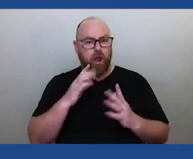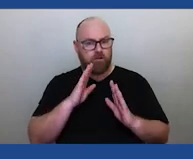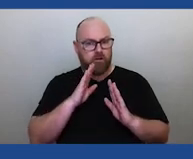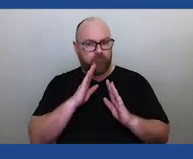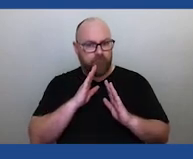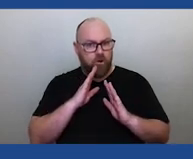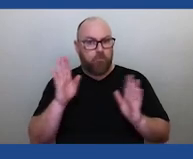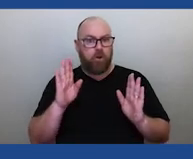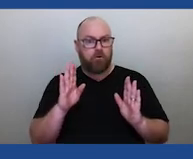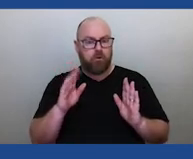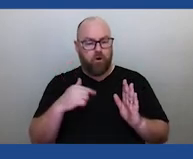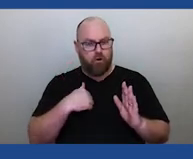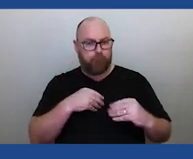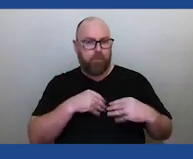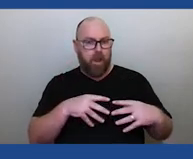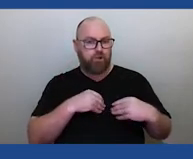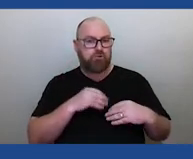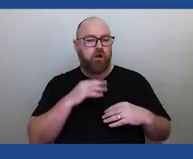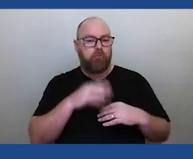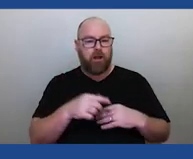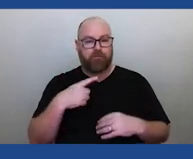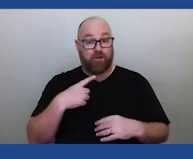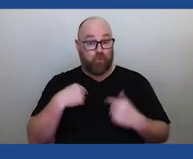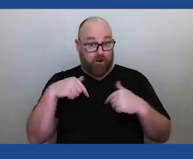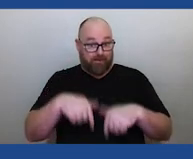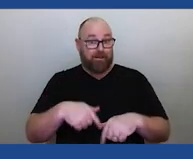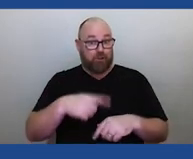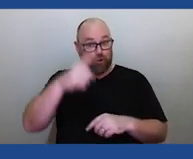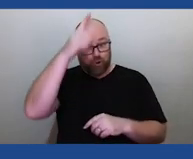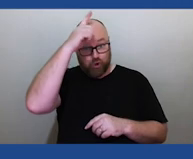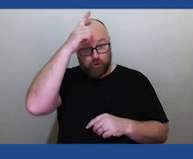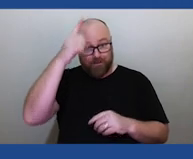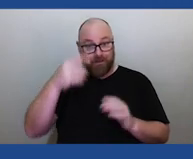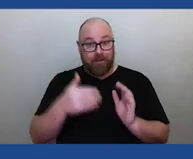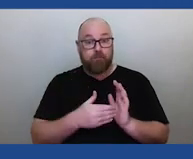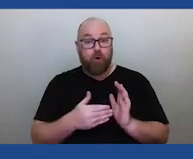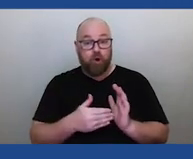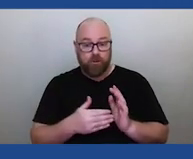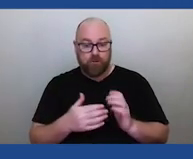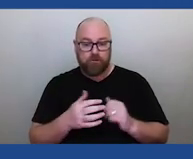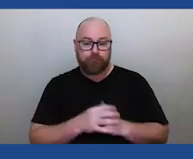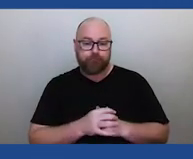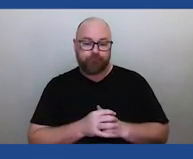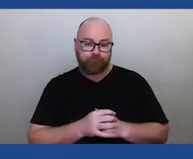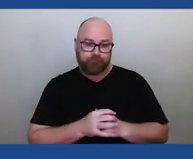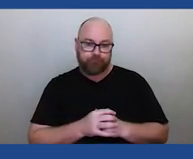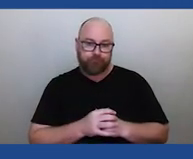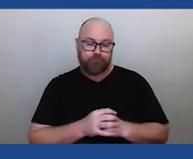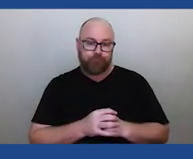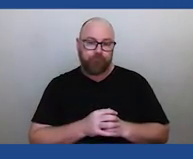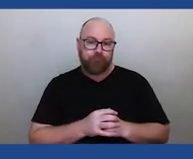I'm very passionate about. That's why I'm here in Germany the moment I'm at the Centre for Apocalyptic and Post-Apocalyptic Studies.